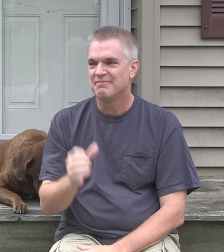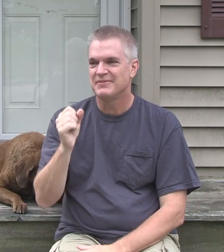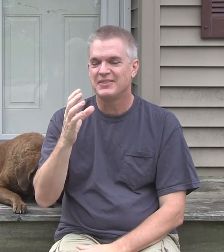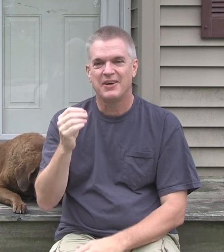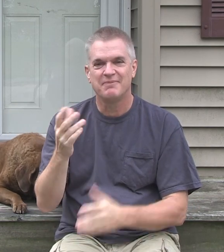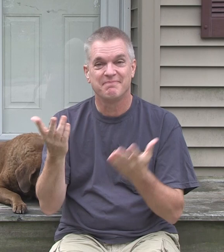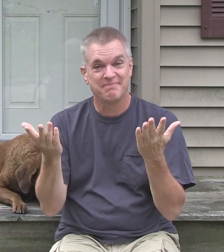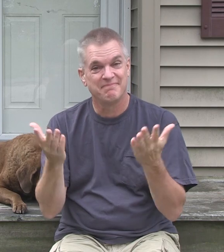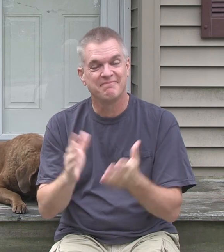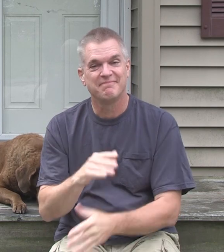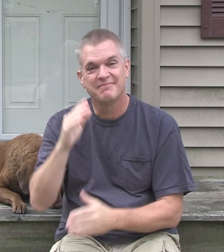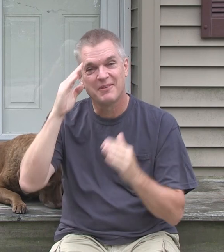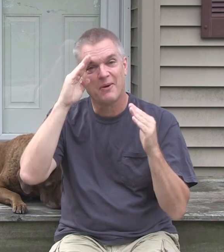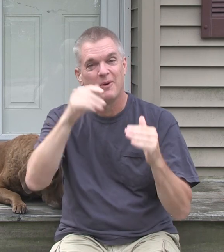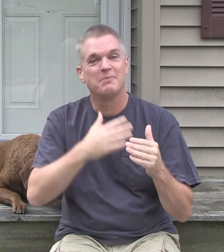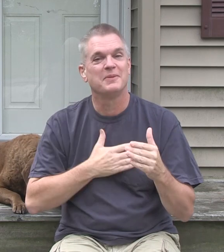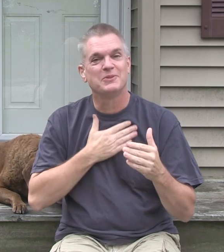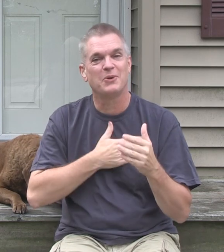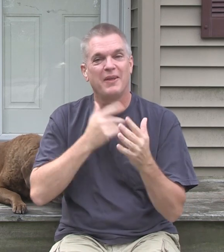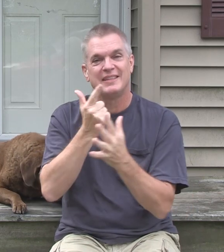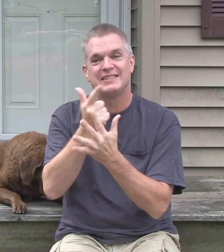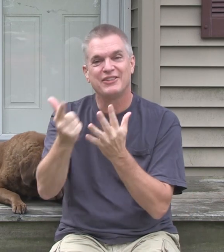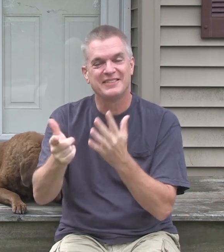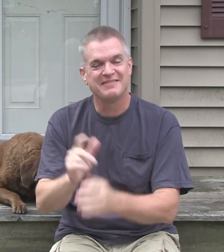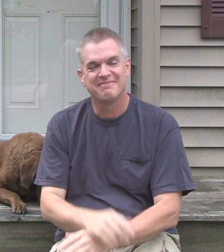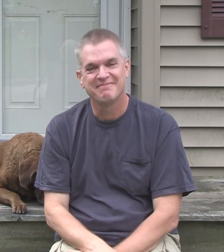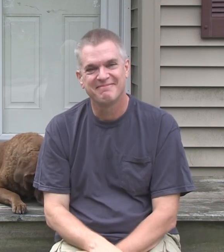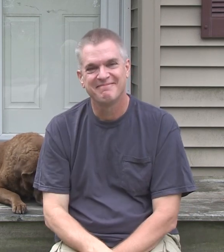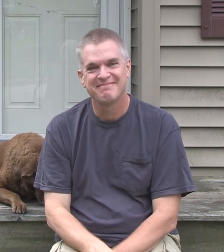So. I hope you enjoy this series.